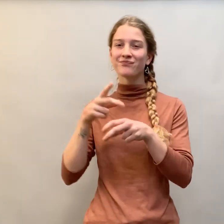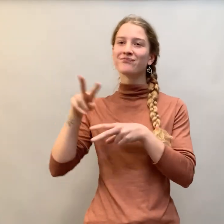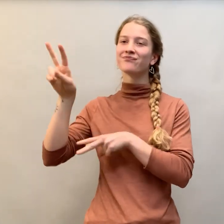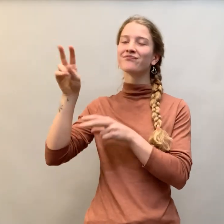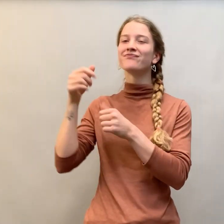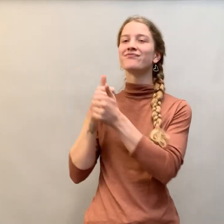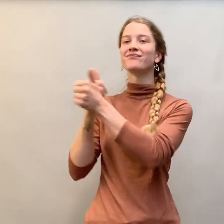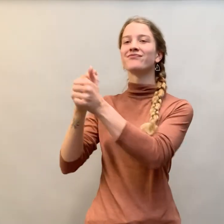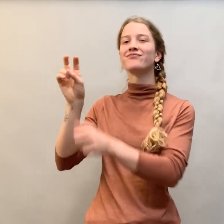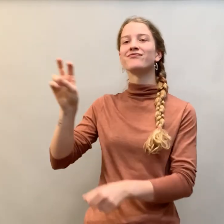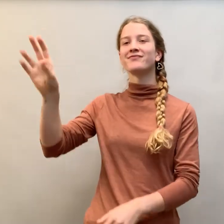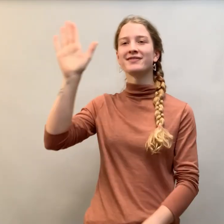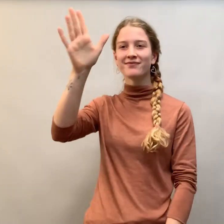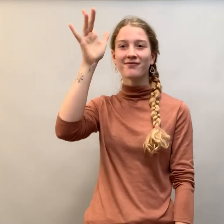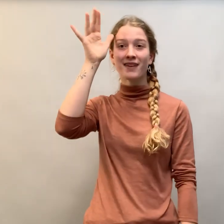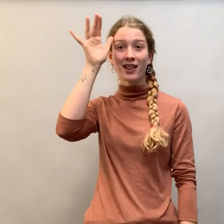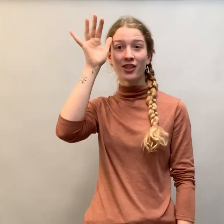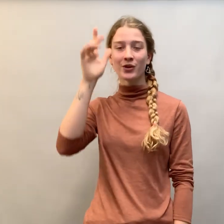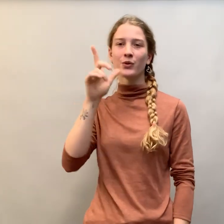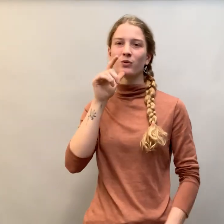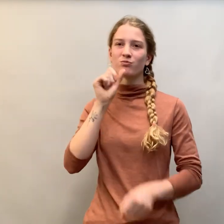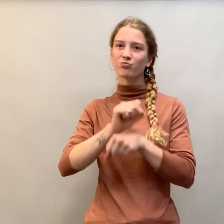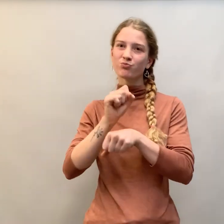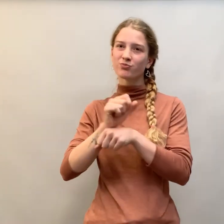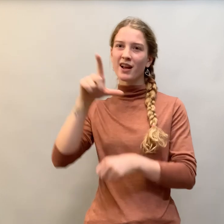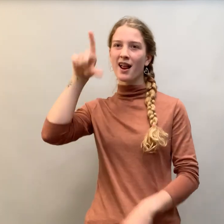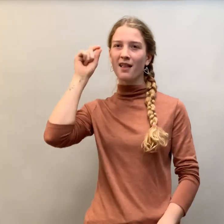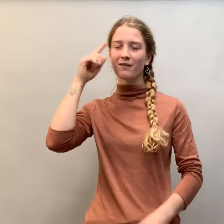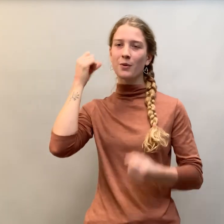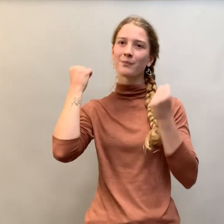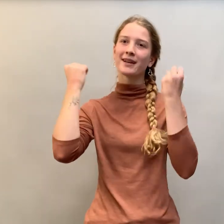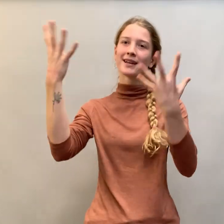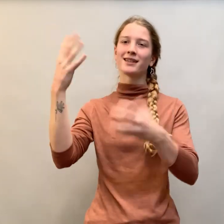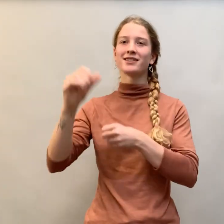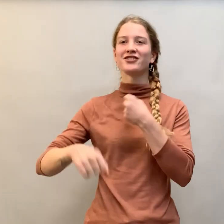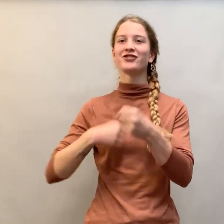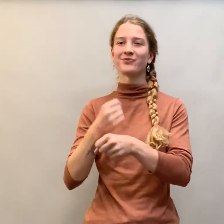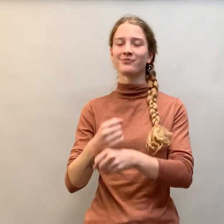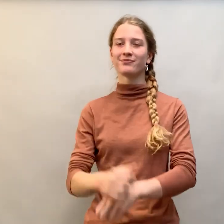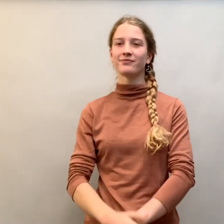continuing in the footsteps of his father, who worked at Gallaudet for many years.